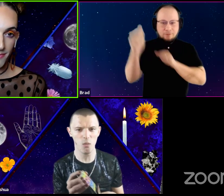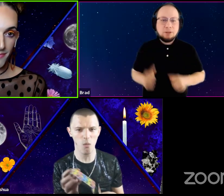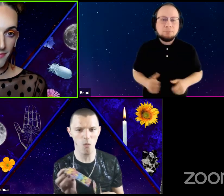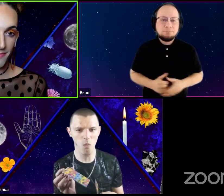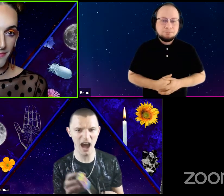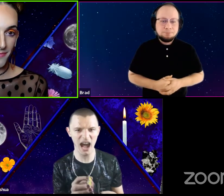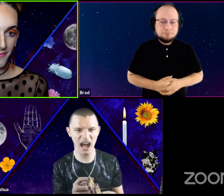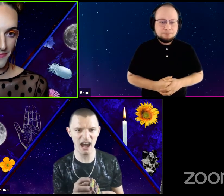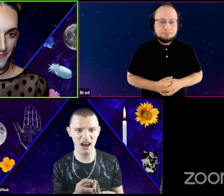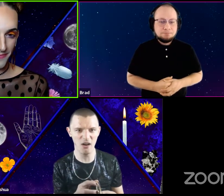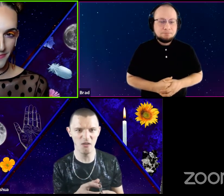Wow.